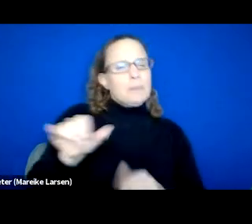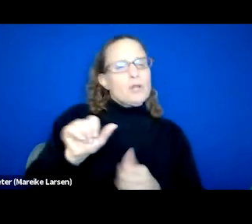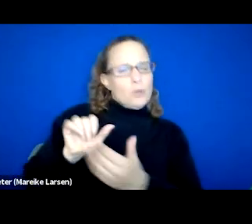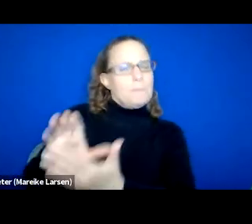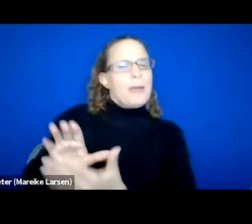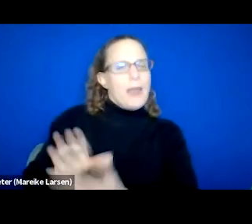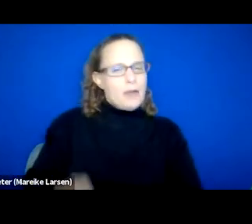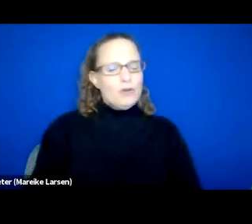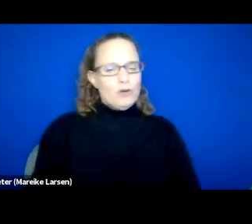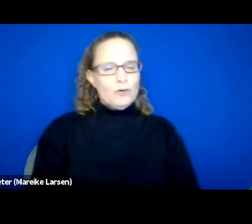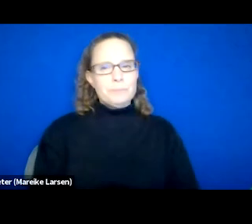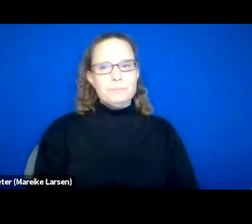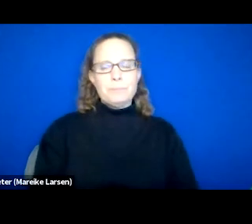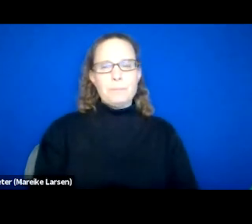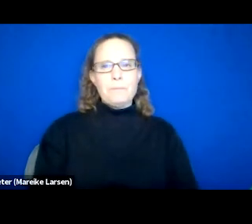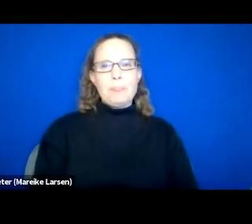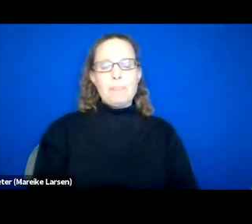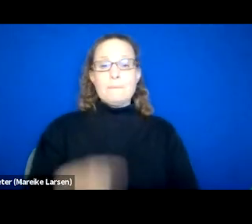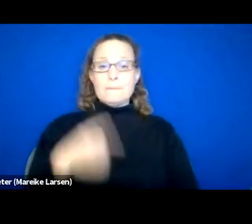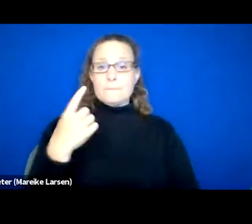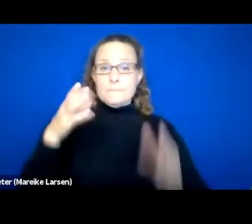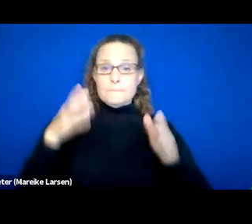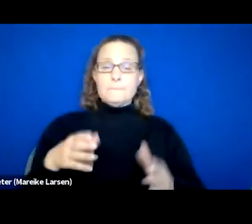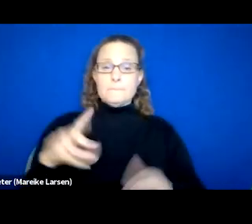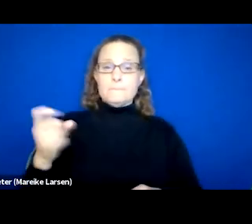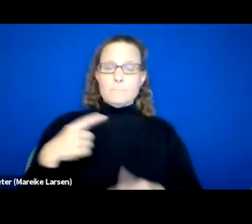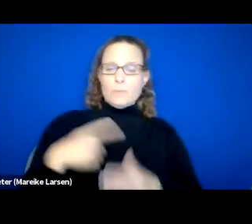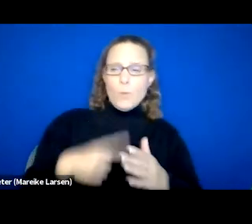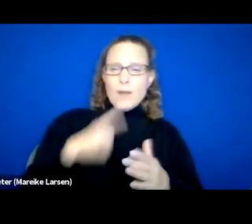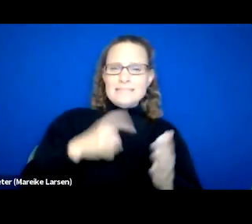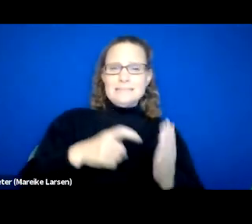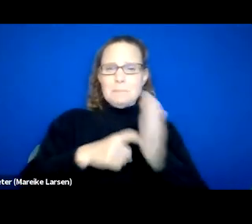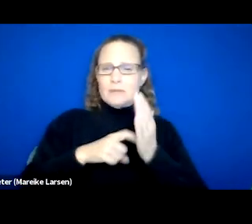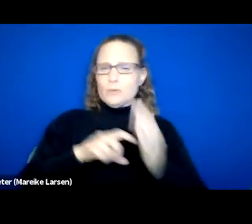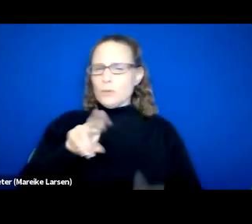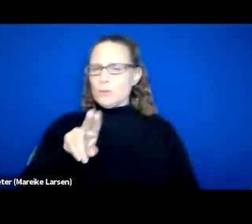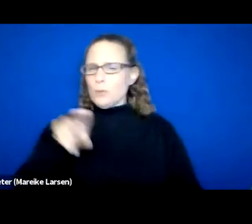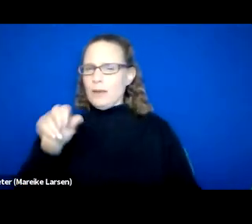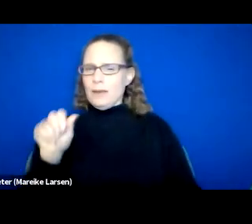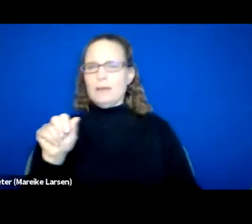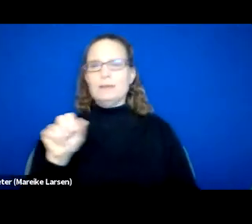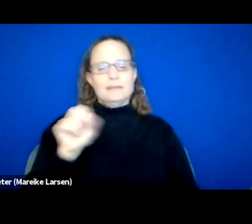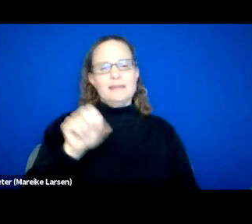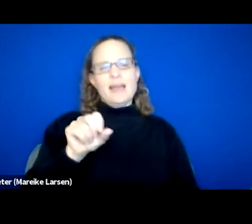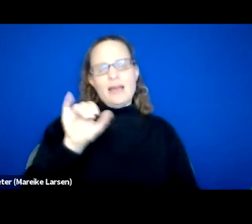And one person asked, "What is mandatory Uas?" Yes, that would be urine analyses.